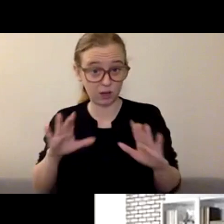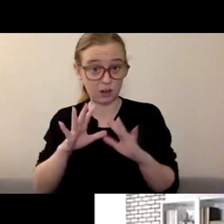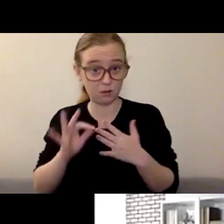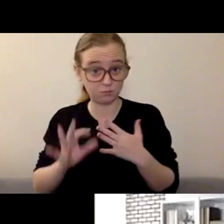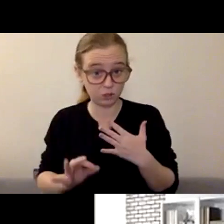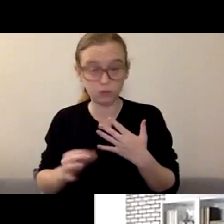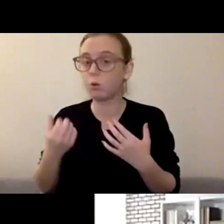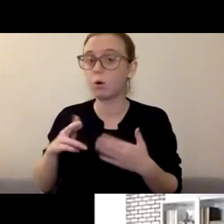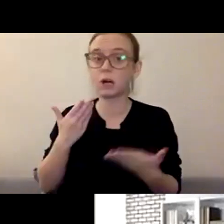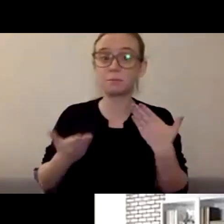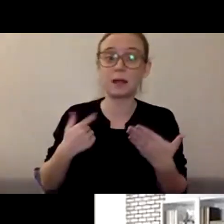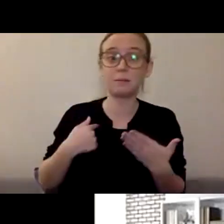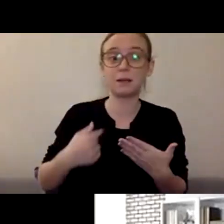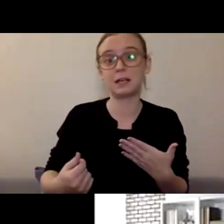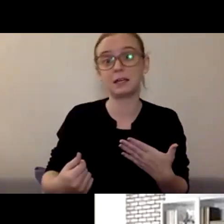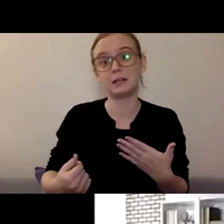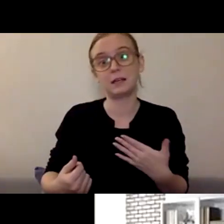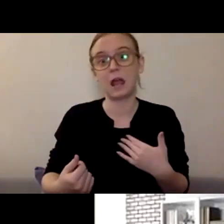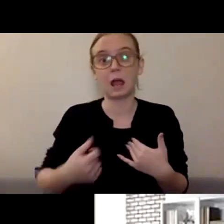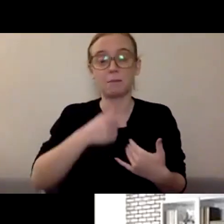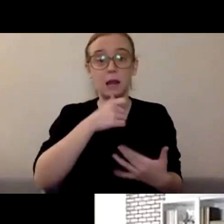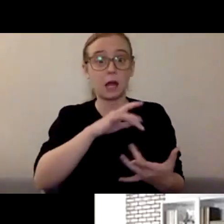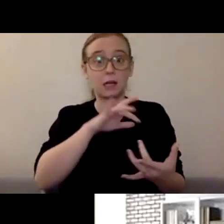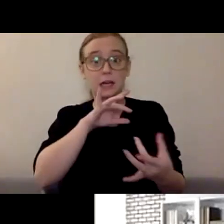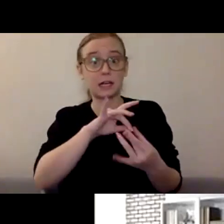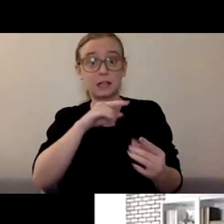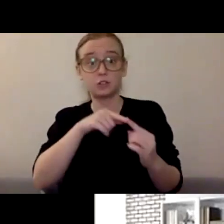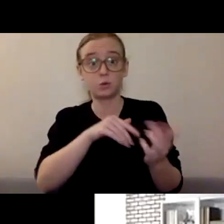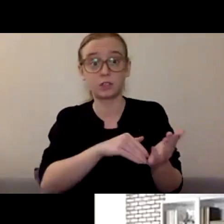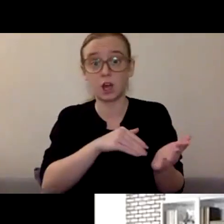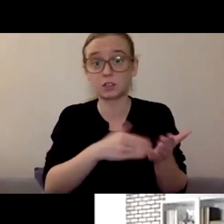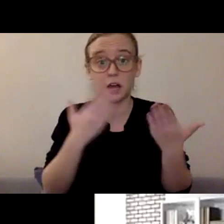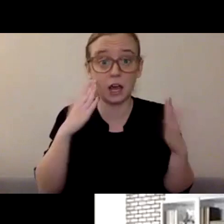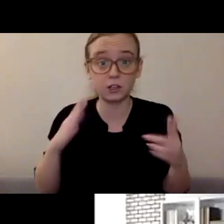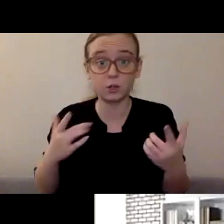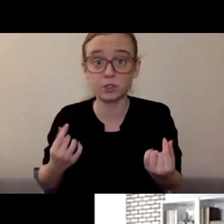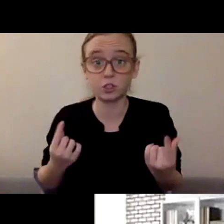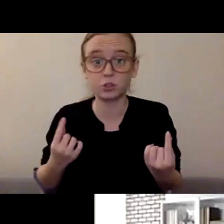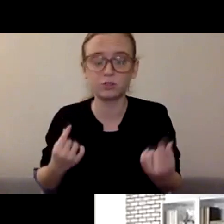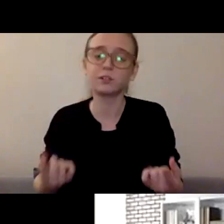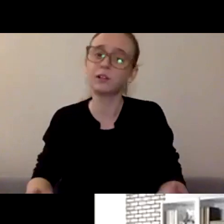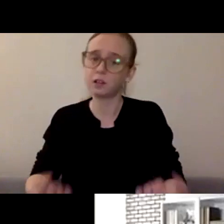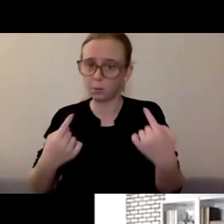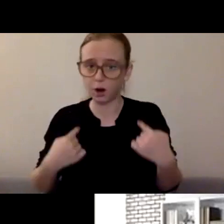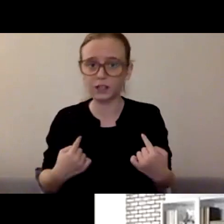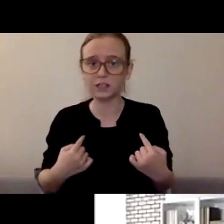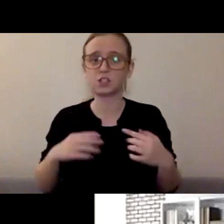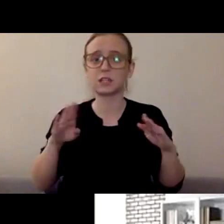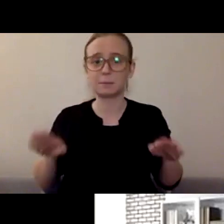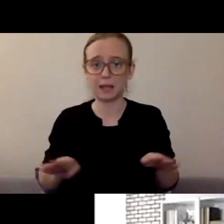I'm not really sure what to do." Come in to the urgent care, the behavioral health urgent care and just say, "Hey, you know what?